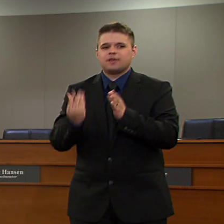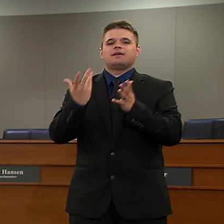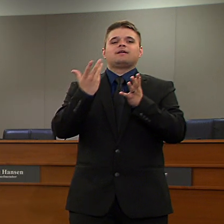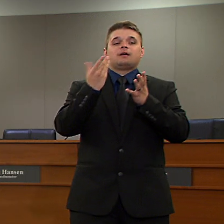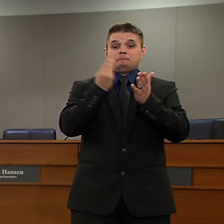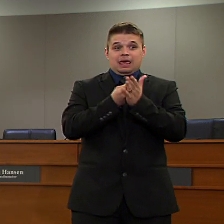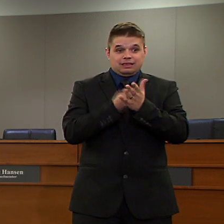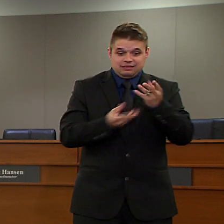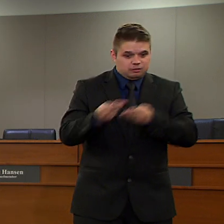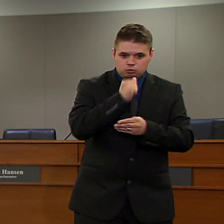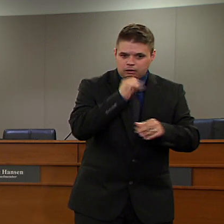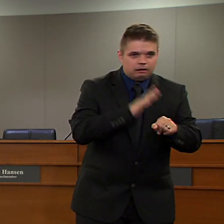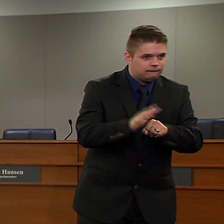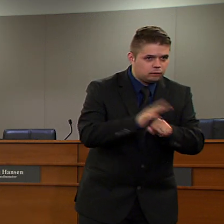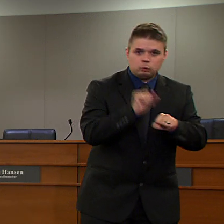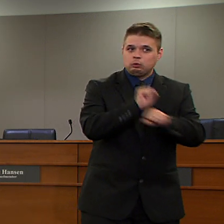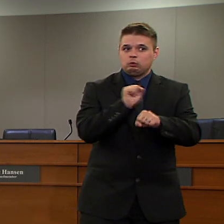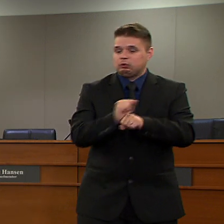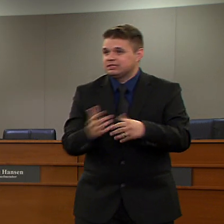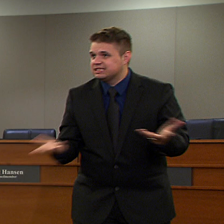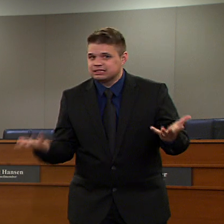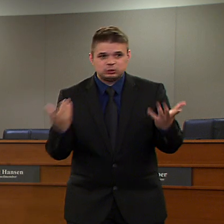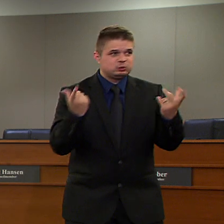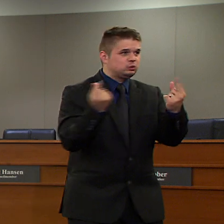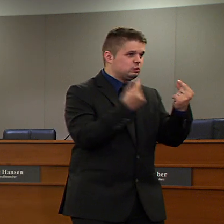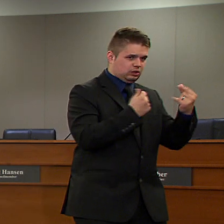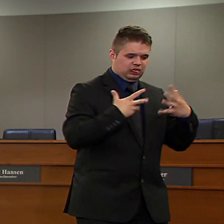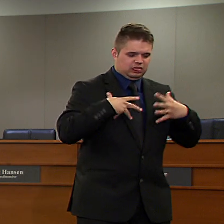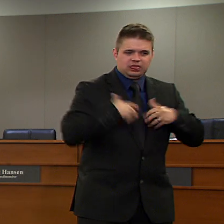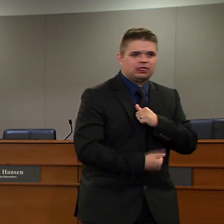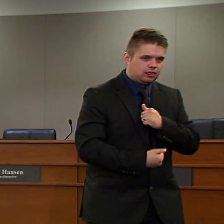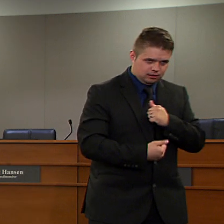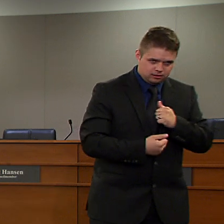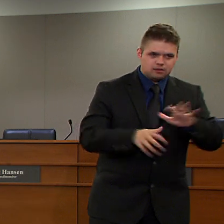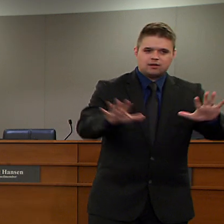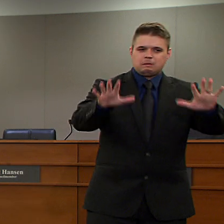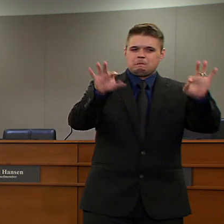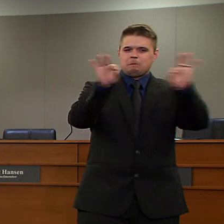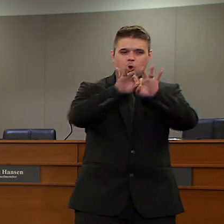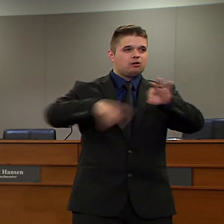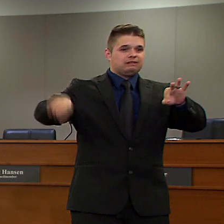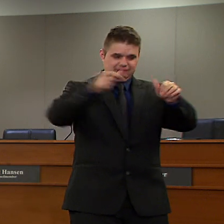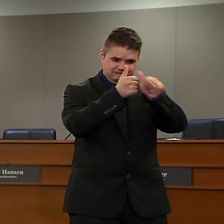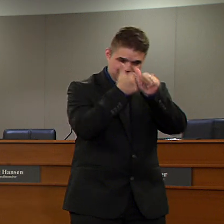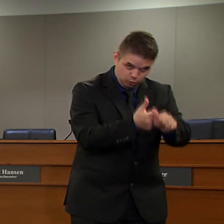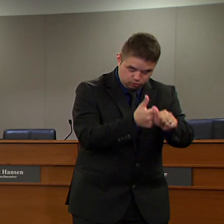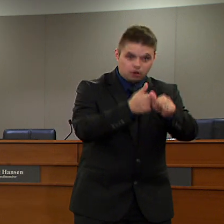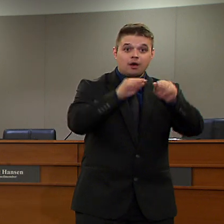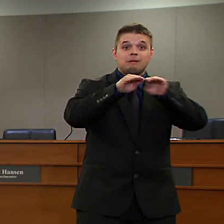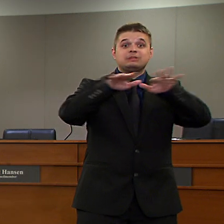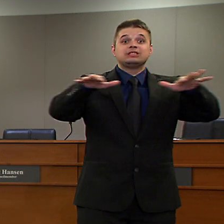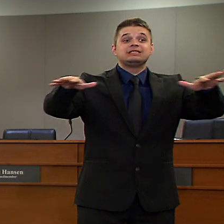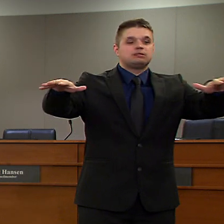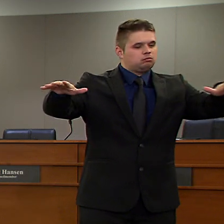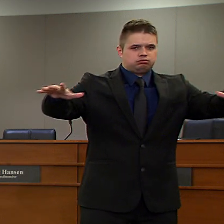halt the spread of the virus. To stop this pandemic from wrecking havoc on our communities.